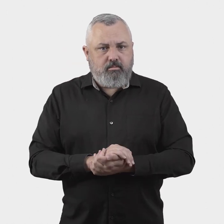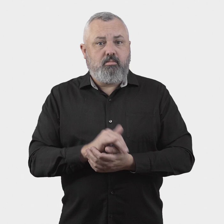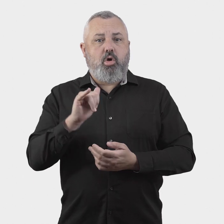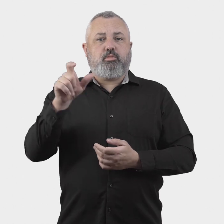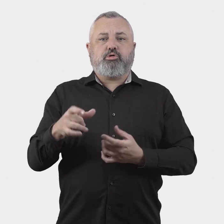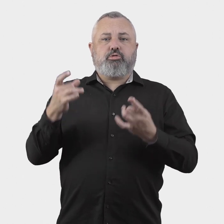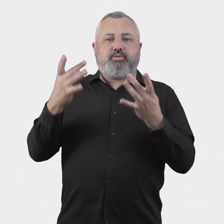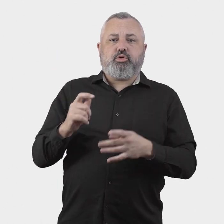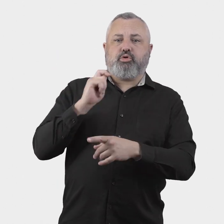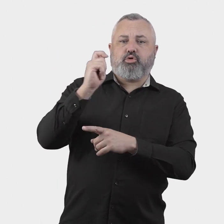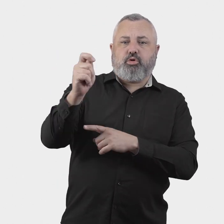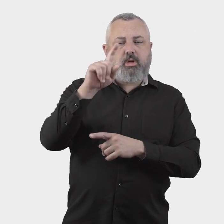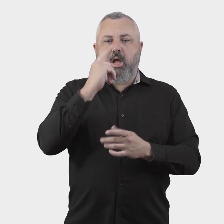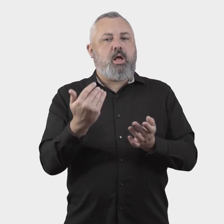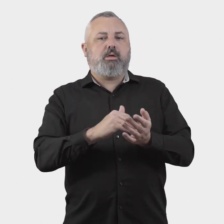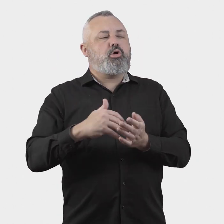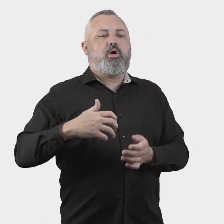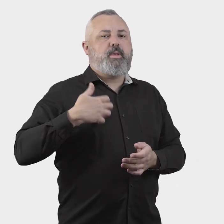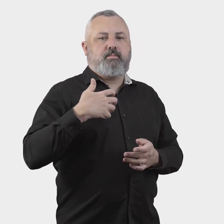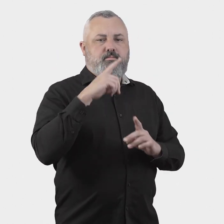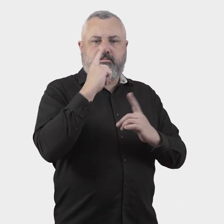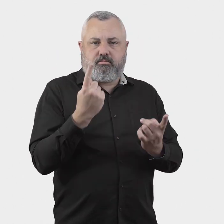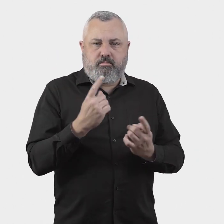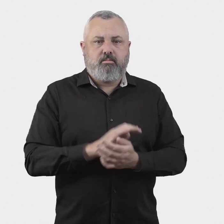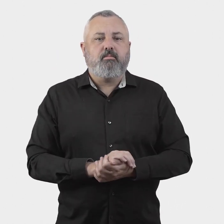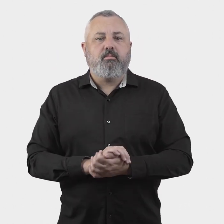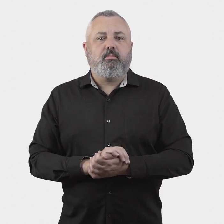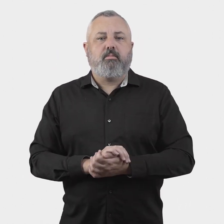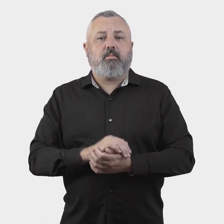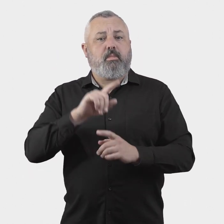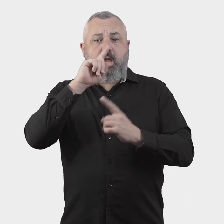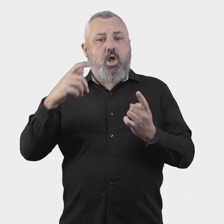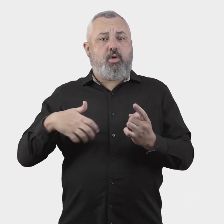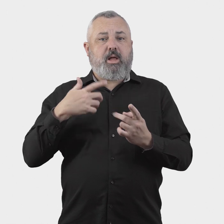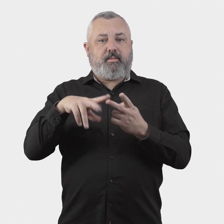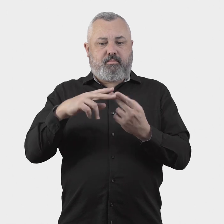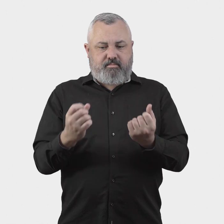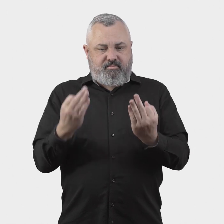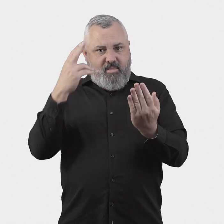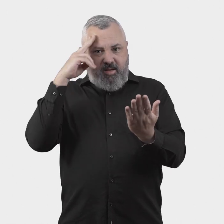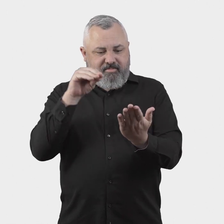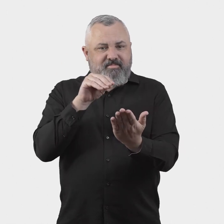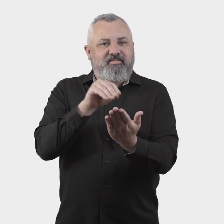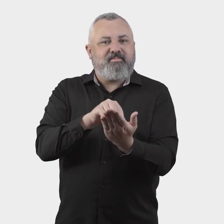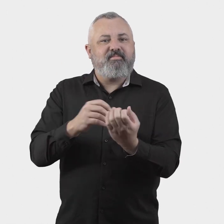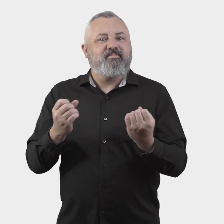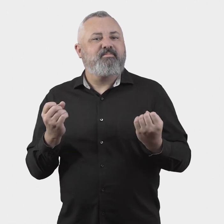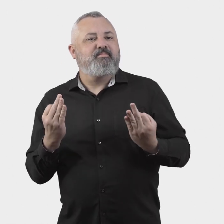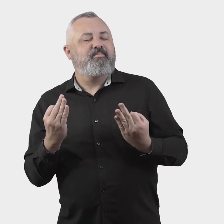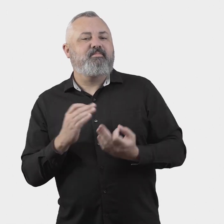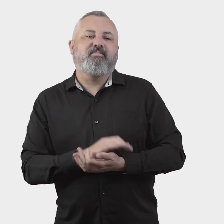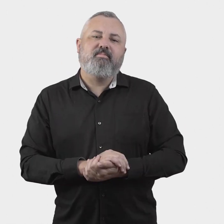subject of ongoing legal proceedings, and/or anonymous complaints.